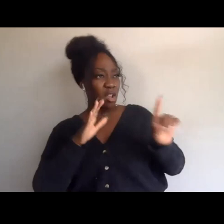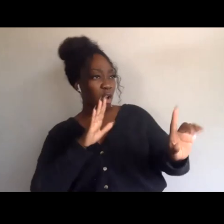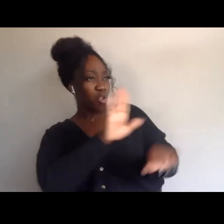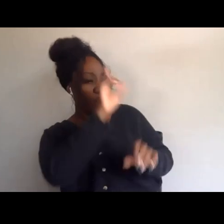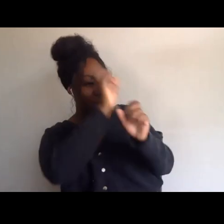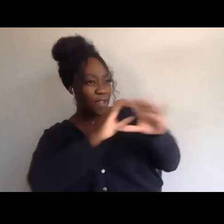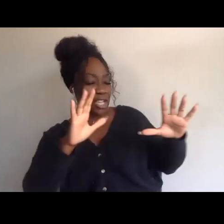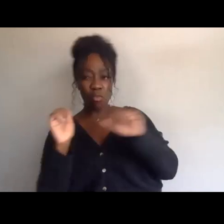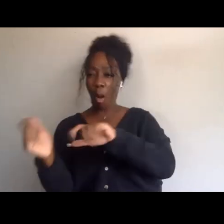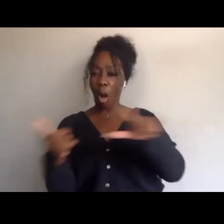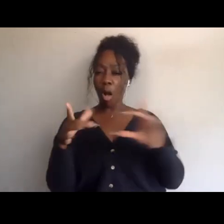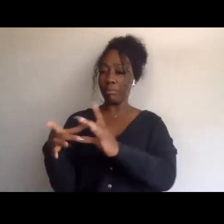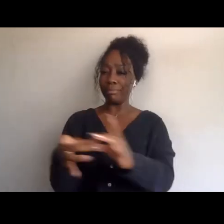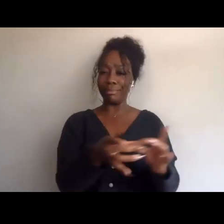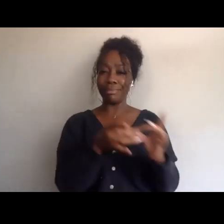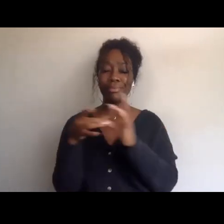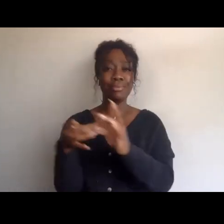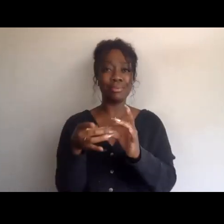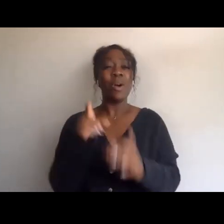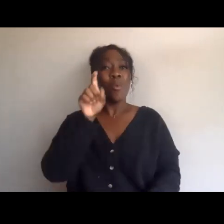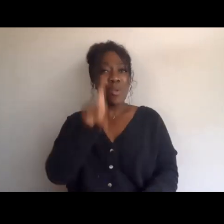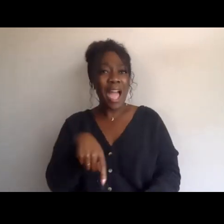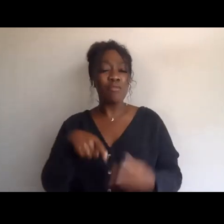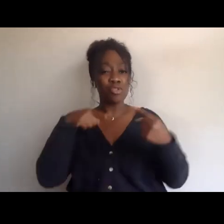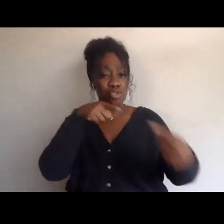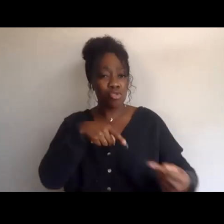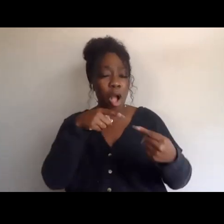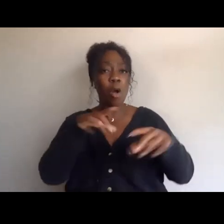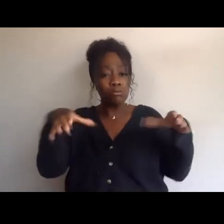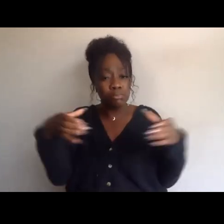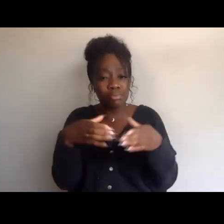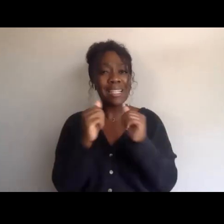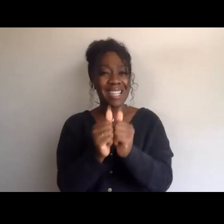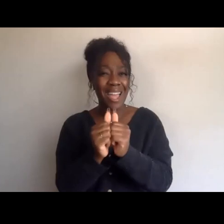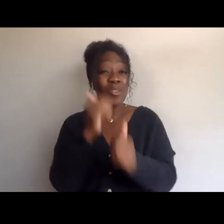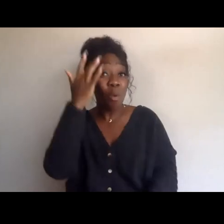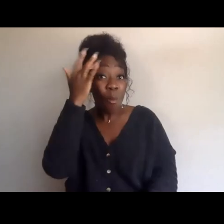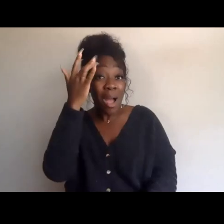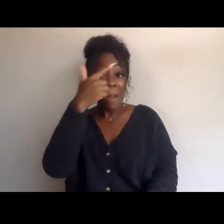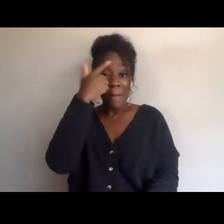Because there's no way we can topple a system of white supremacy, topple the system of patriarchy,